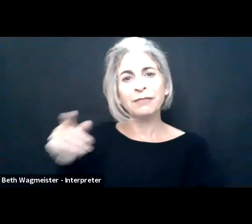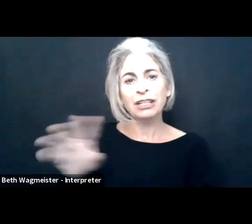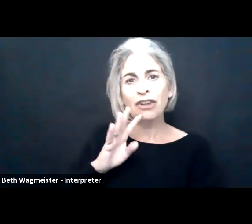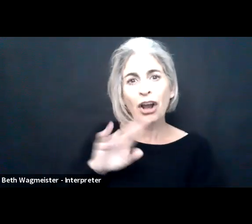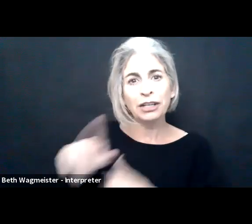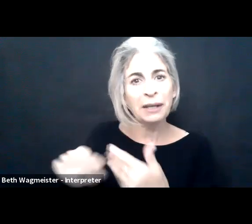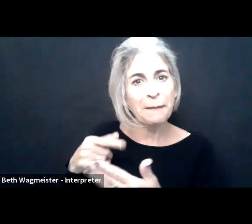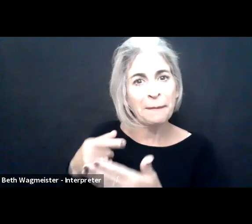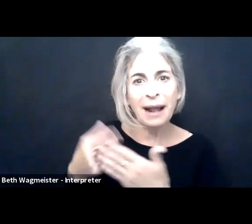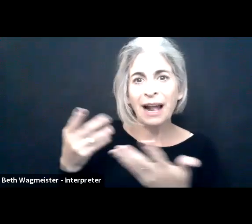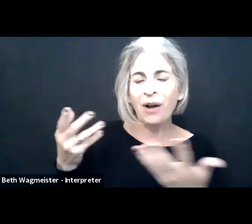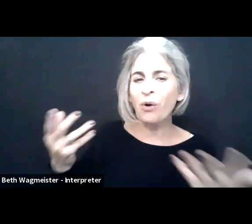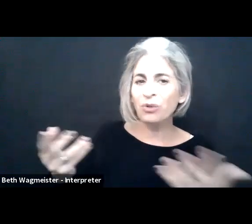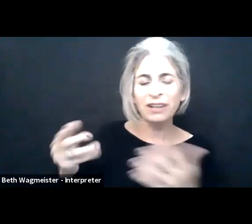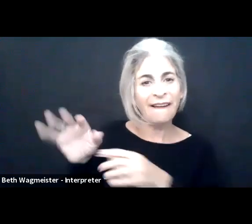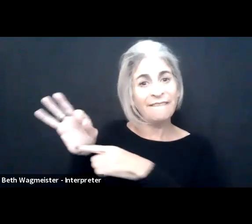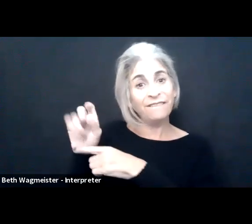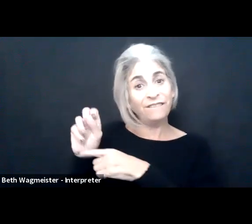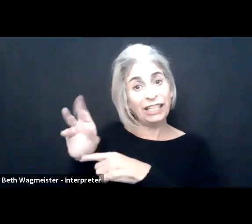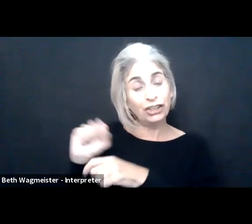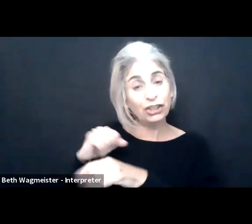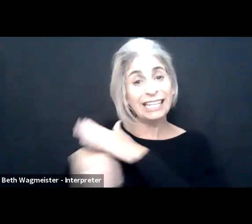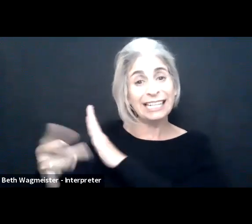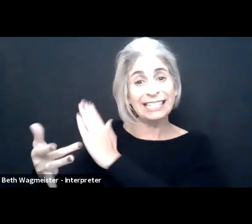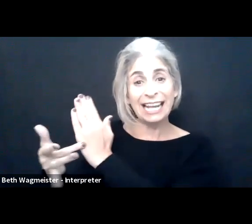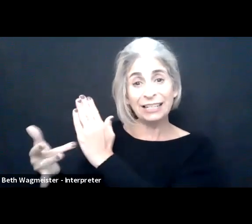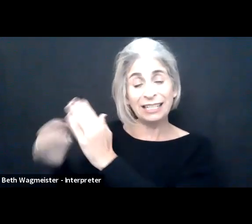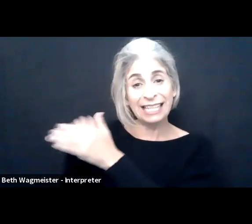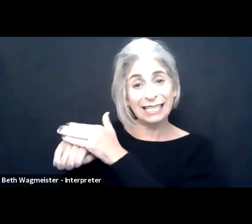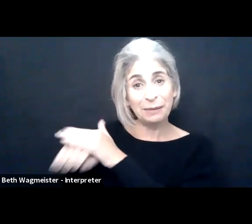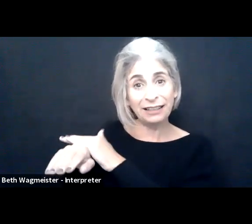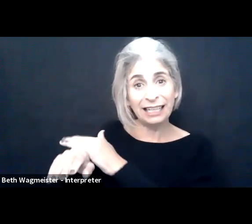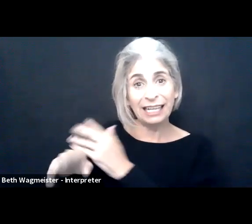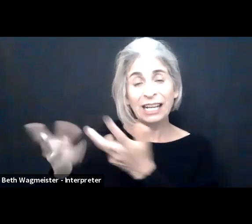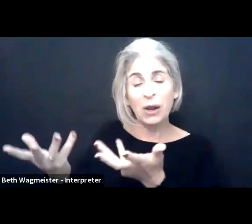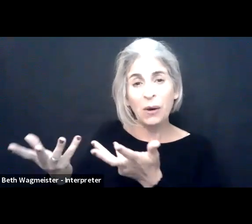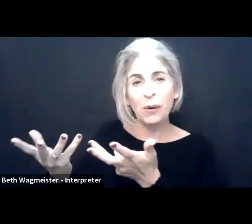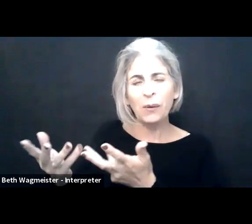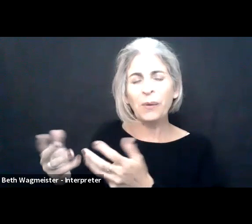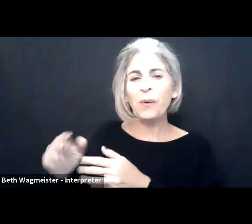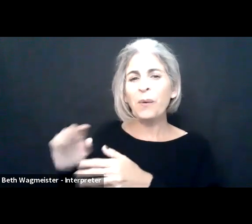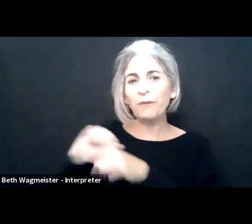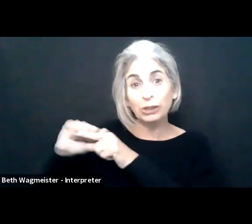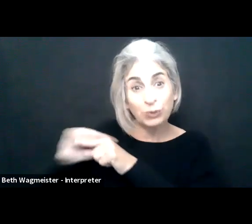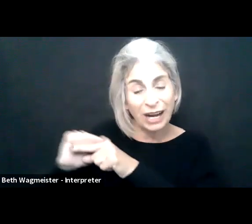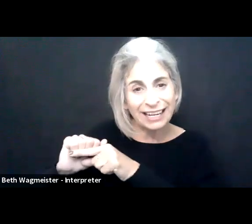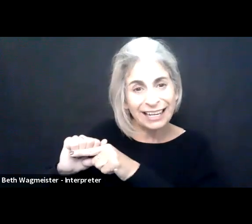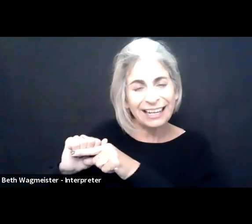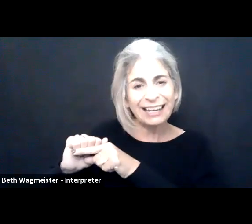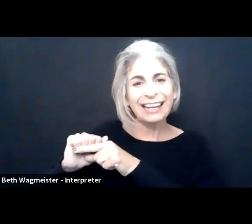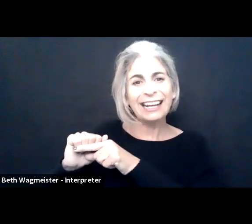for accommodations. Sachin just talked about accelerated features in technology, accelerated accessibility features in technology and